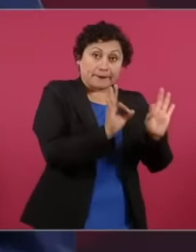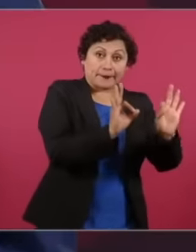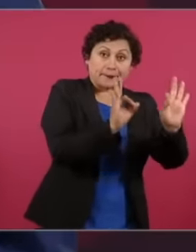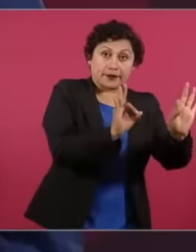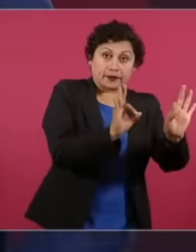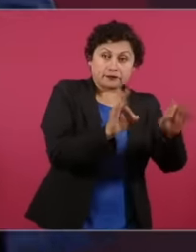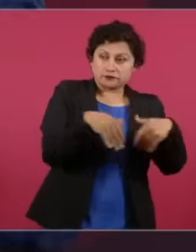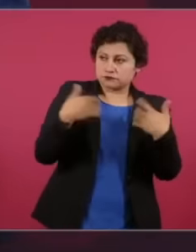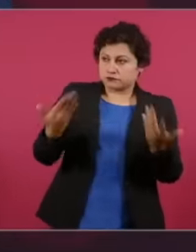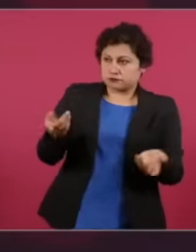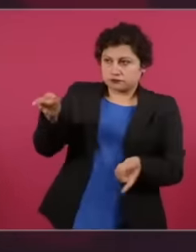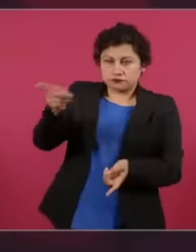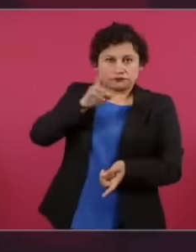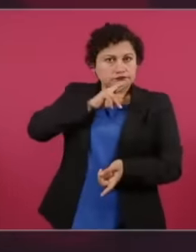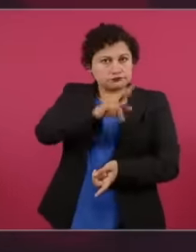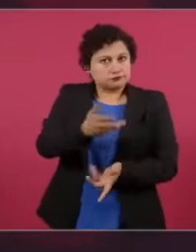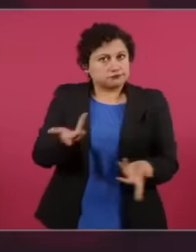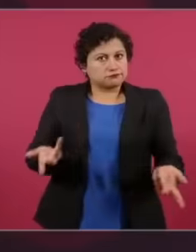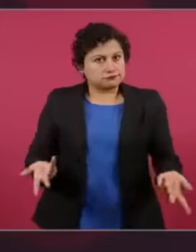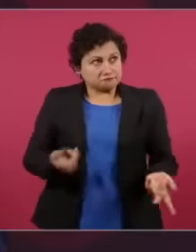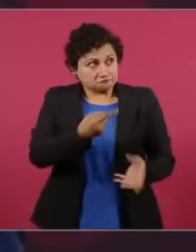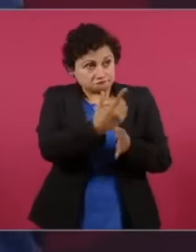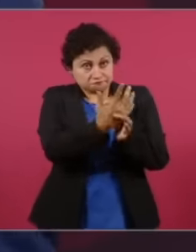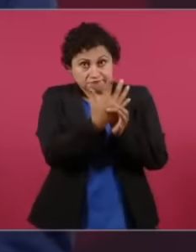or how we measure